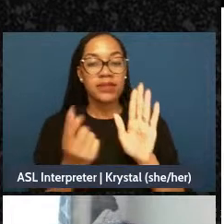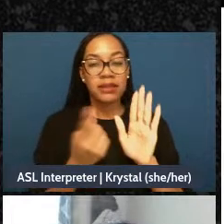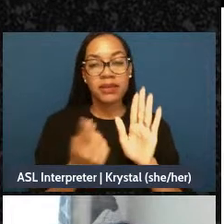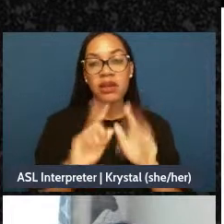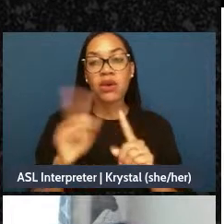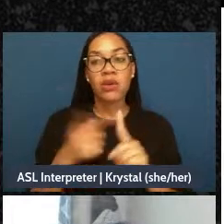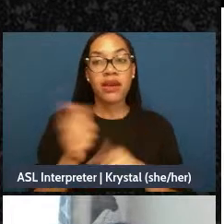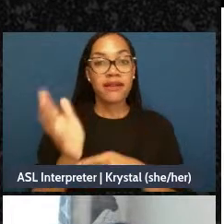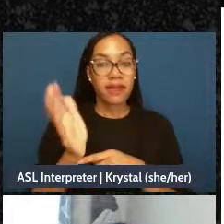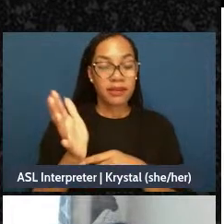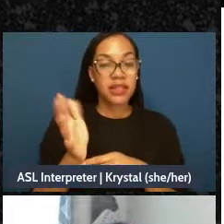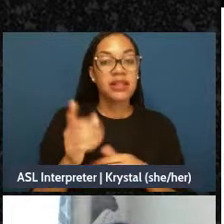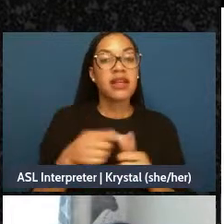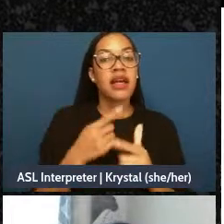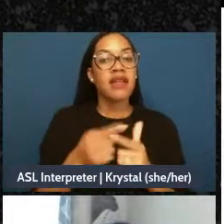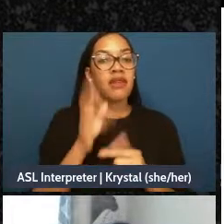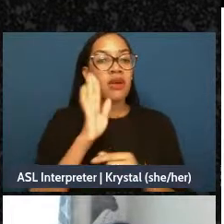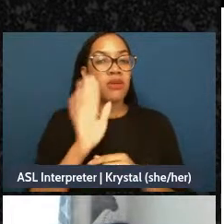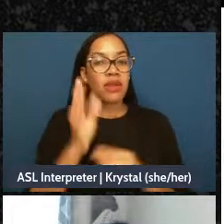and then we'll let you know again at ten. But we'll just